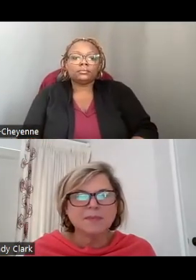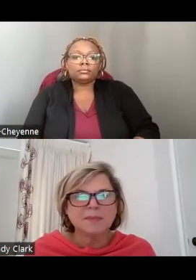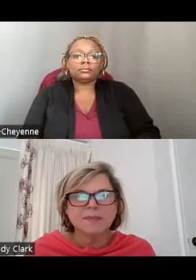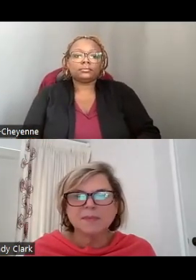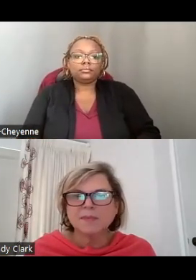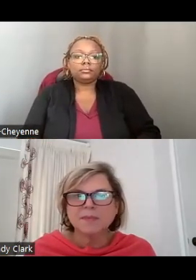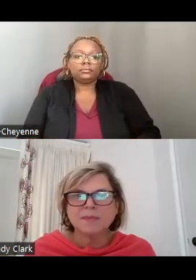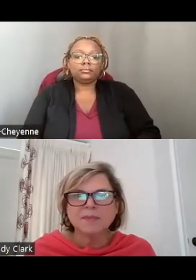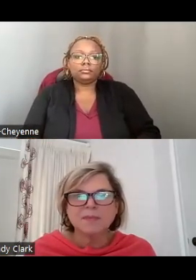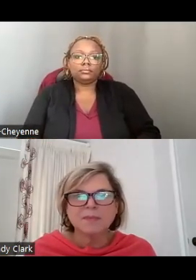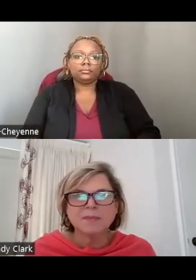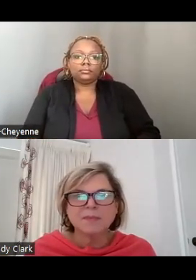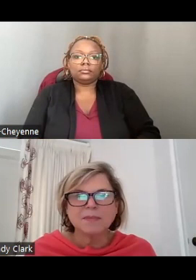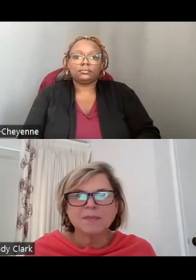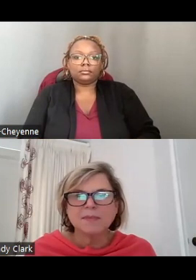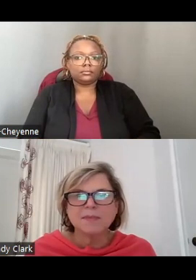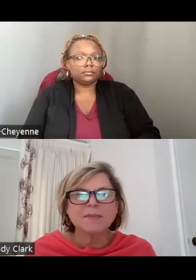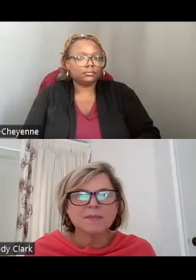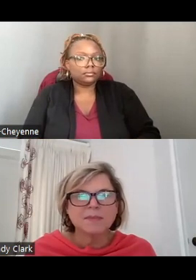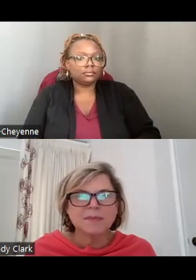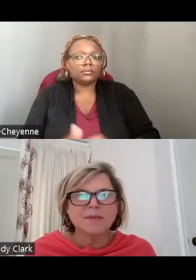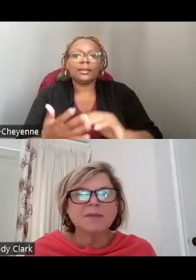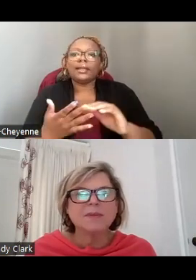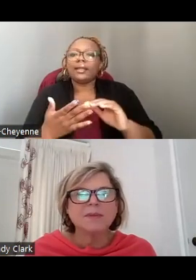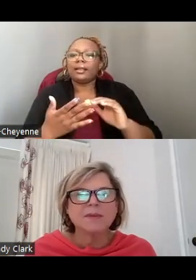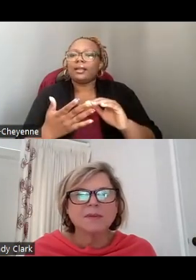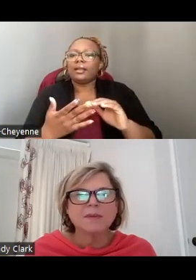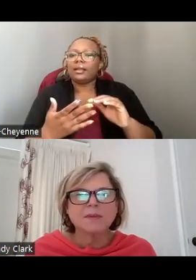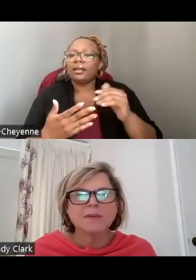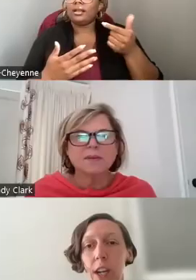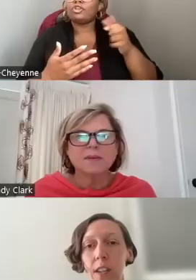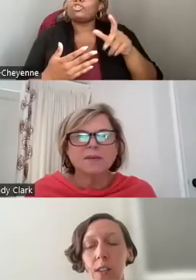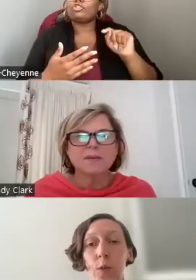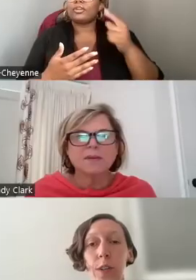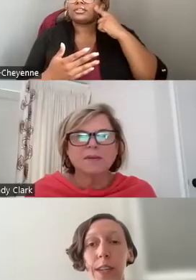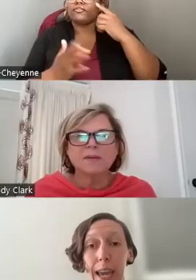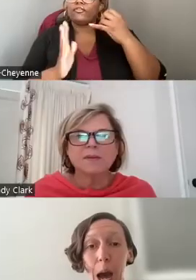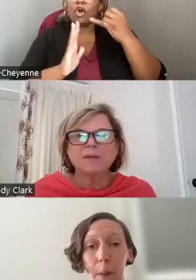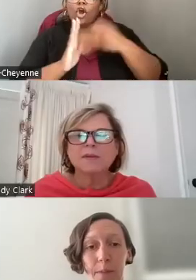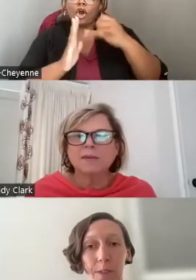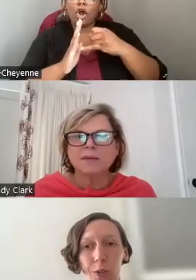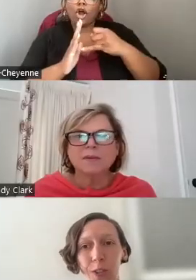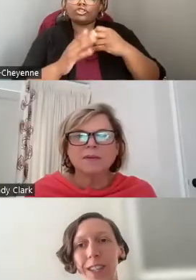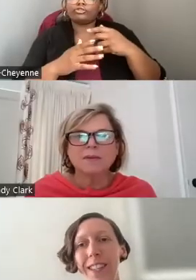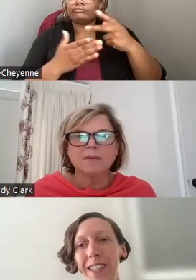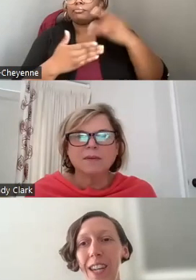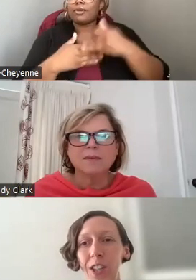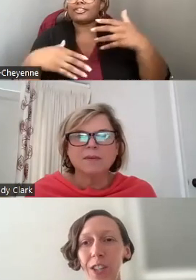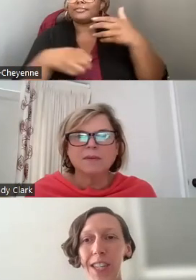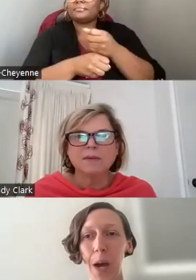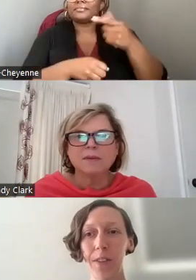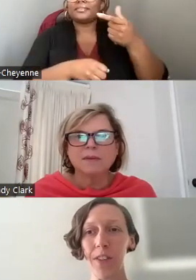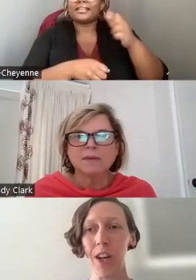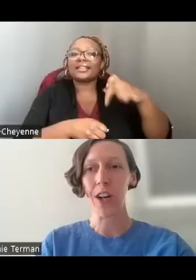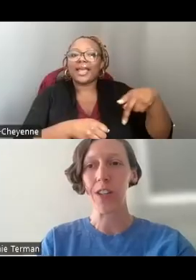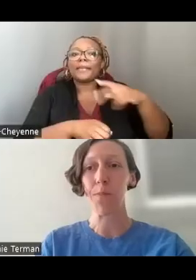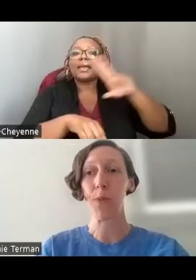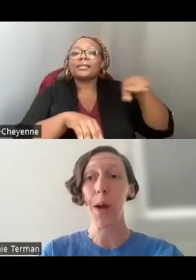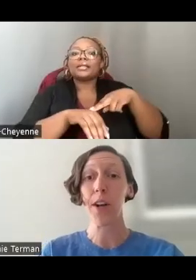GRANTS FOR ARTS PROJECTS OR GAP FOR SHORT IS THE NATIONAL ENDOWMENT FOR THE ARTS PRIMARY